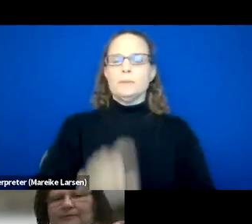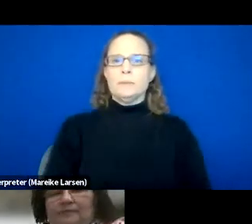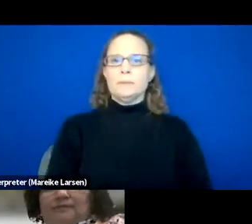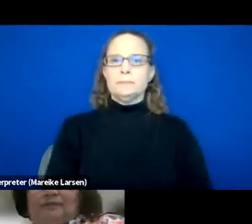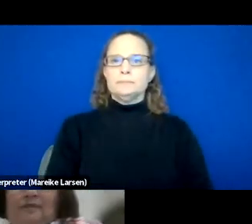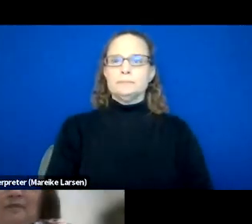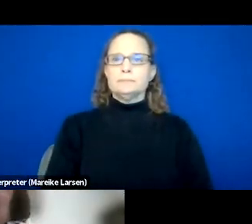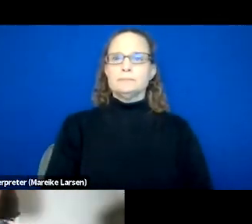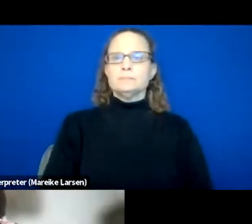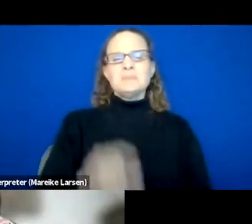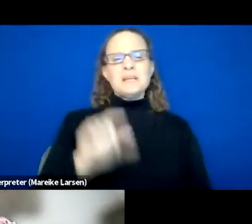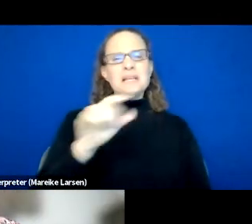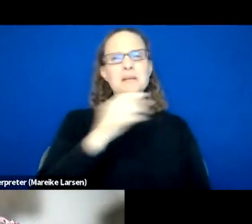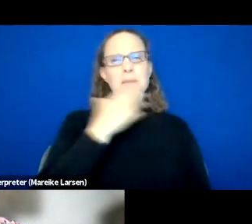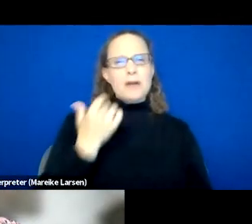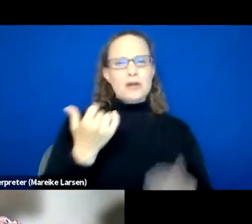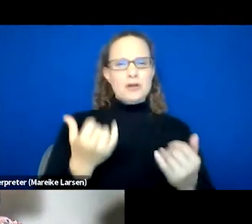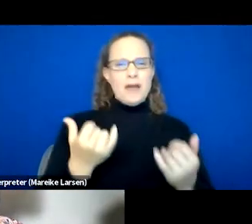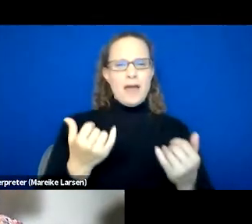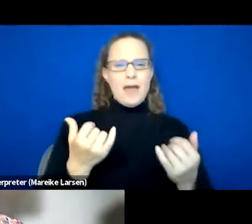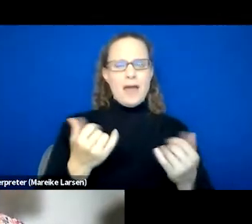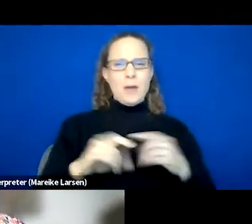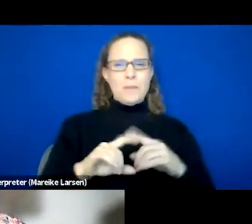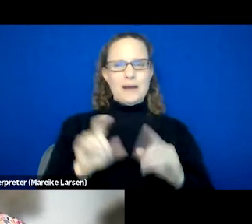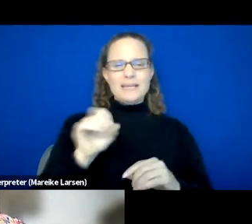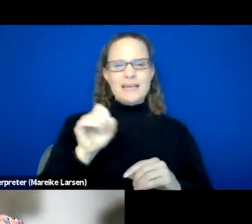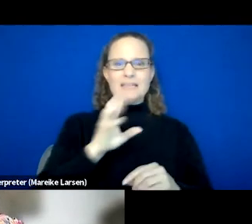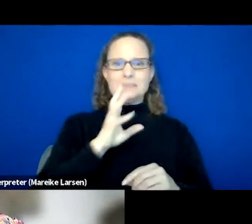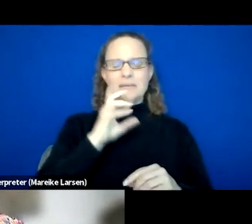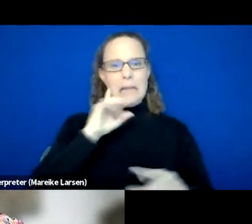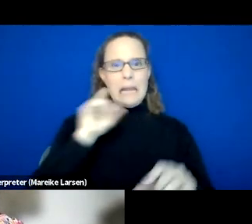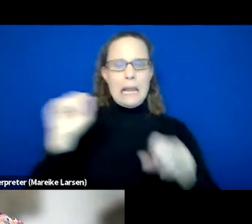[Rachel] Yeah, that's a little bit better. Just yeah, speak loud, thanks.